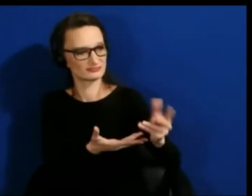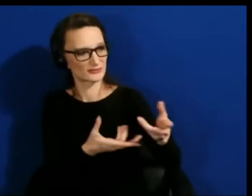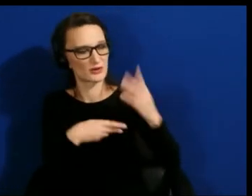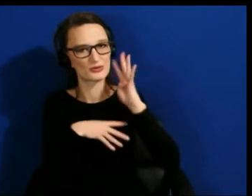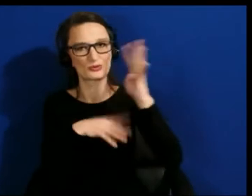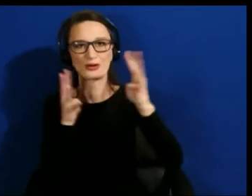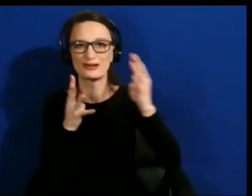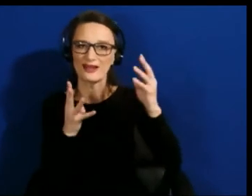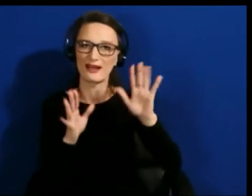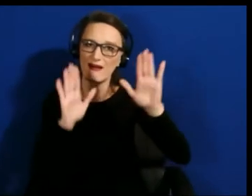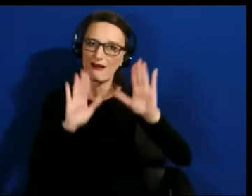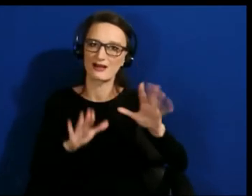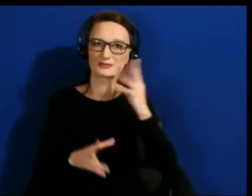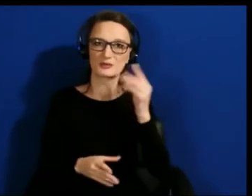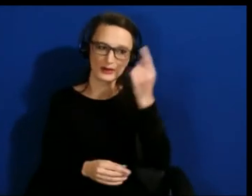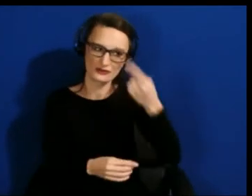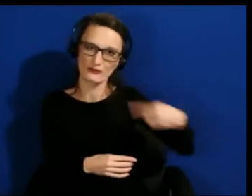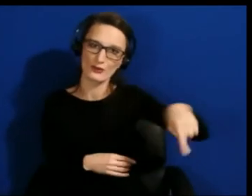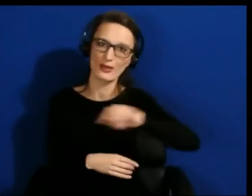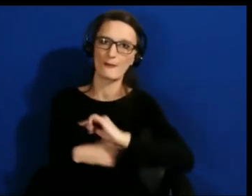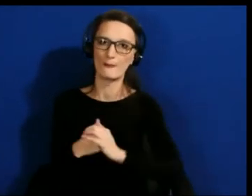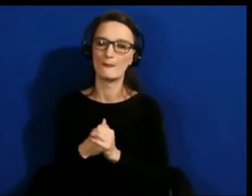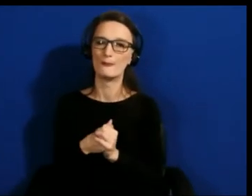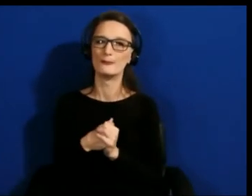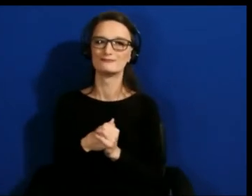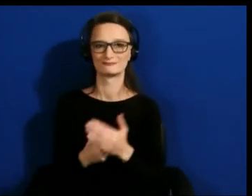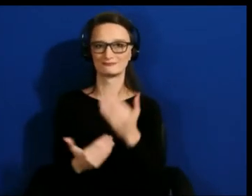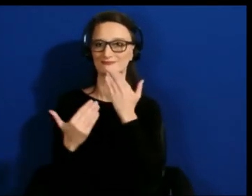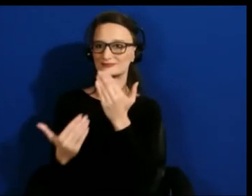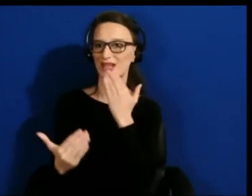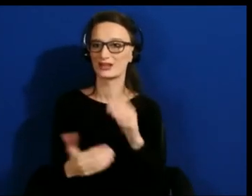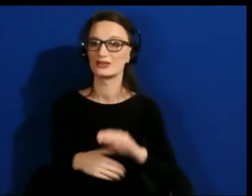Thank you, Johan. What a great message. James, to you.